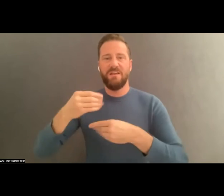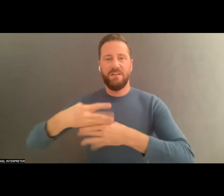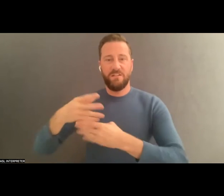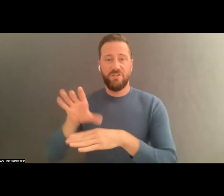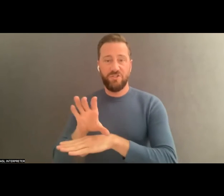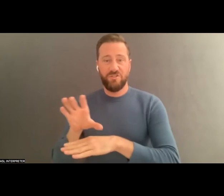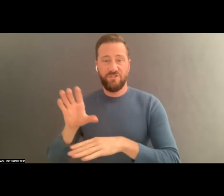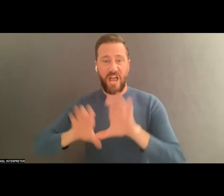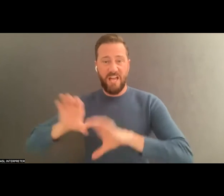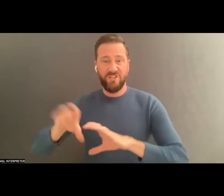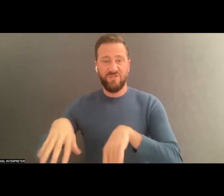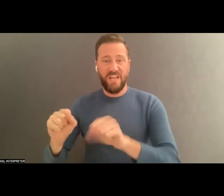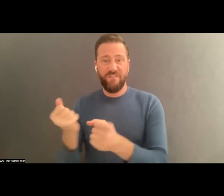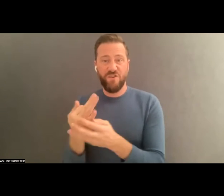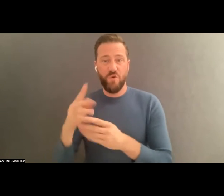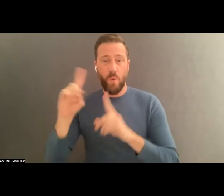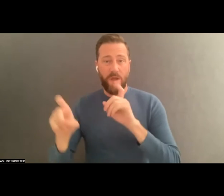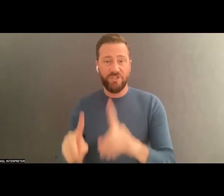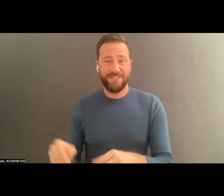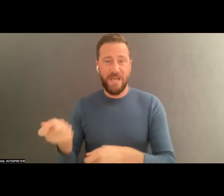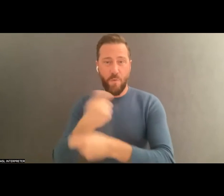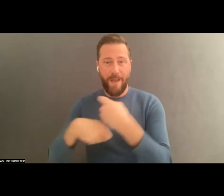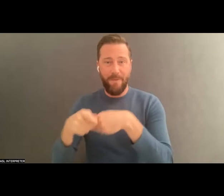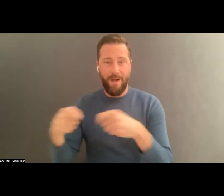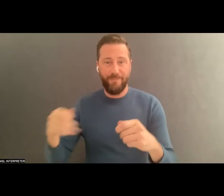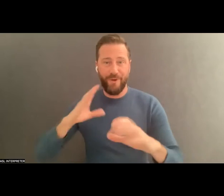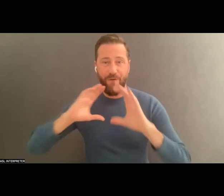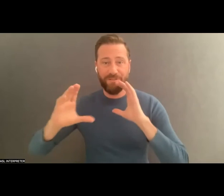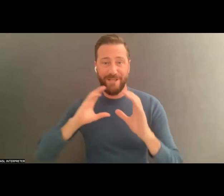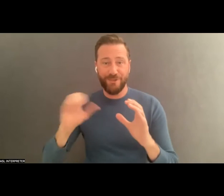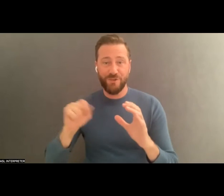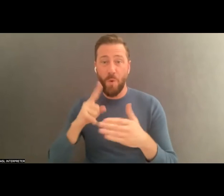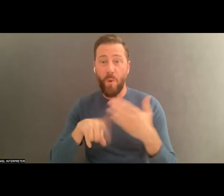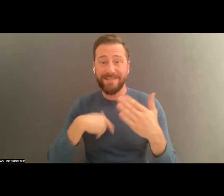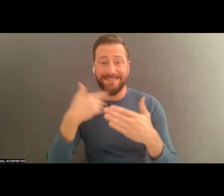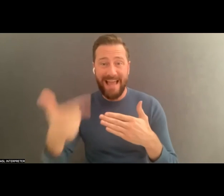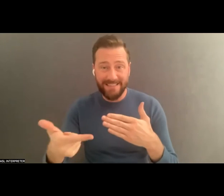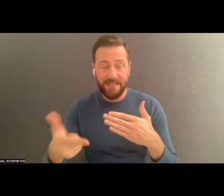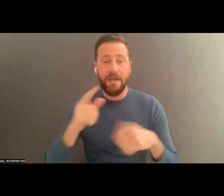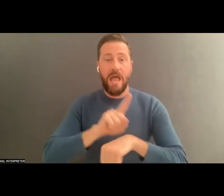in the community section to take a few questions and wrap up the conversation . So, what's next? One, you can move